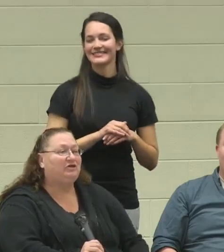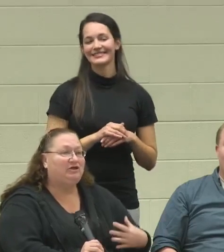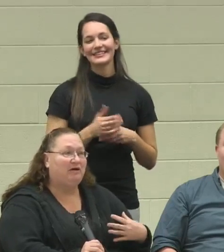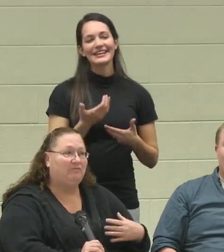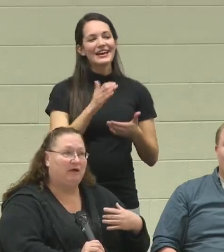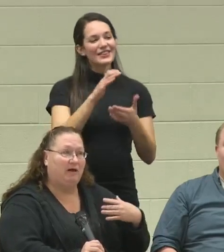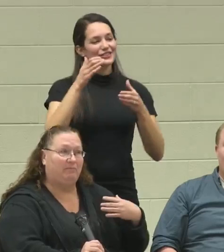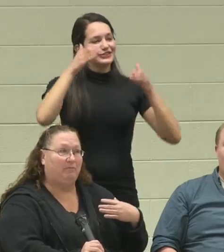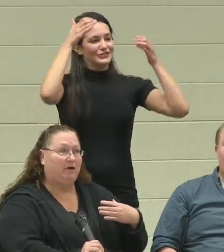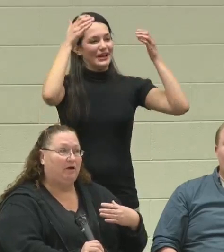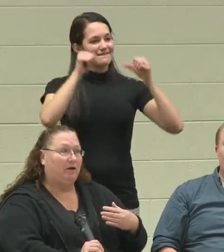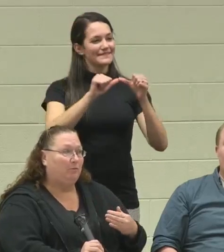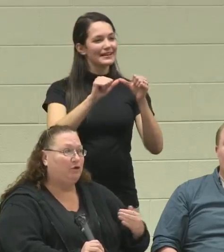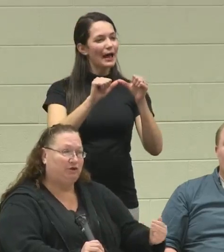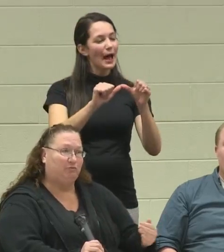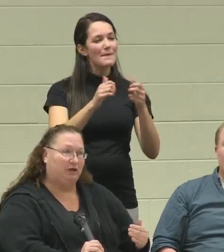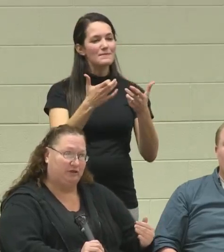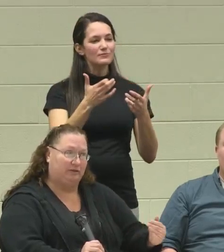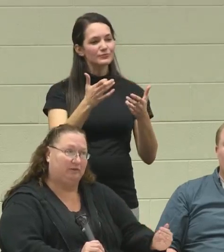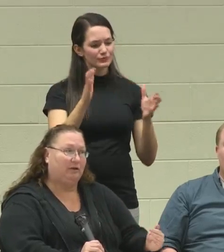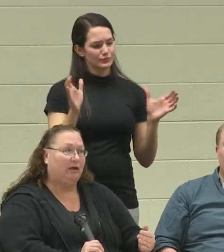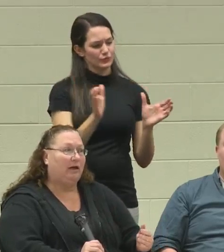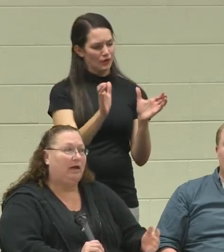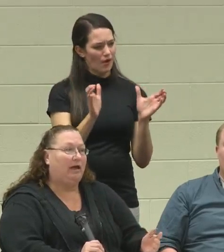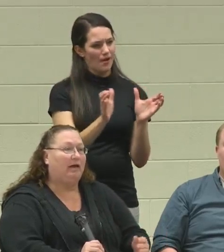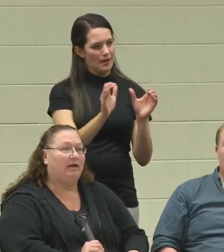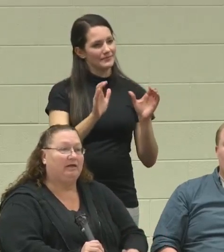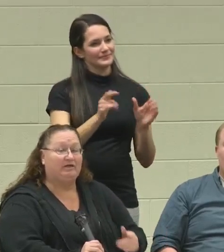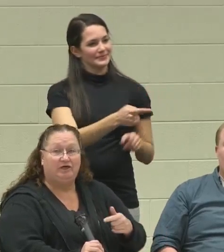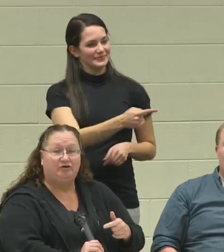The chef kept pushing Regi, and like the teachers